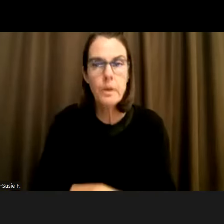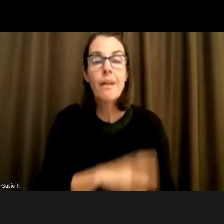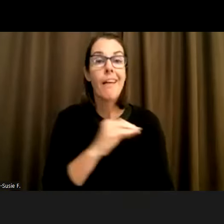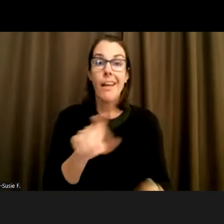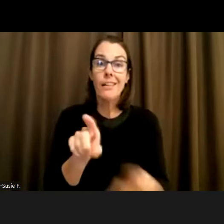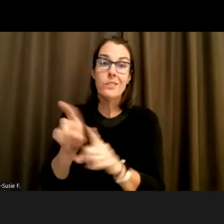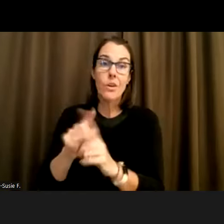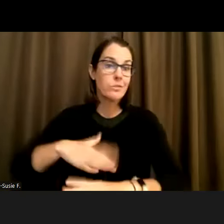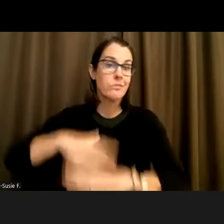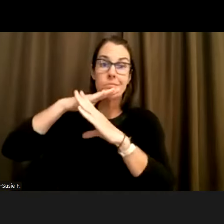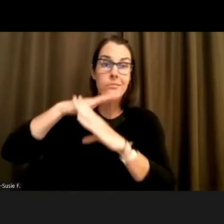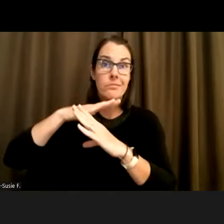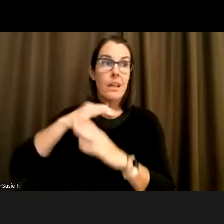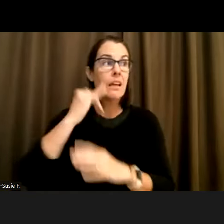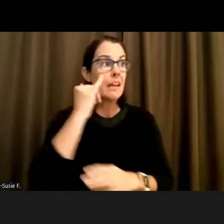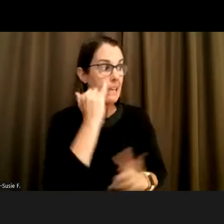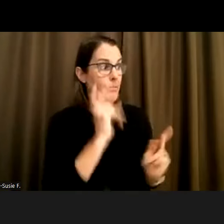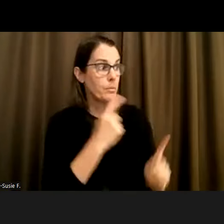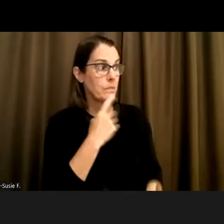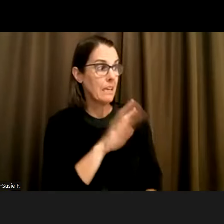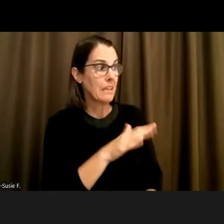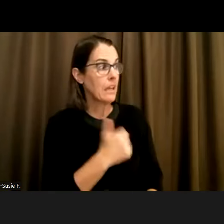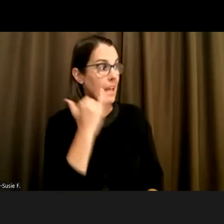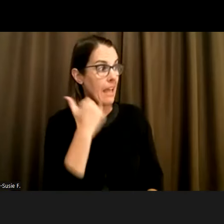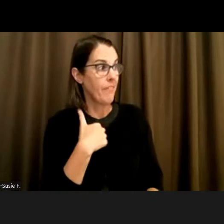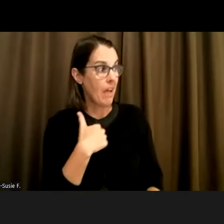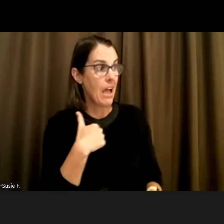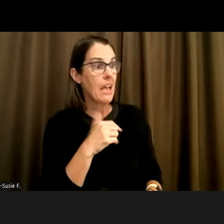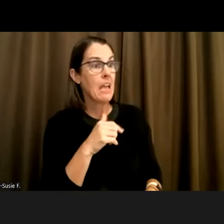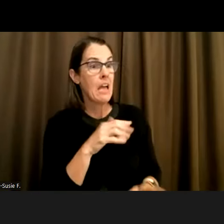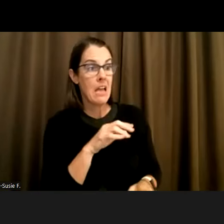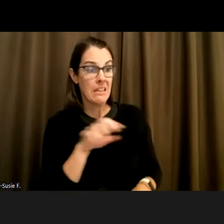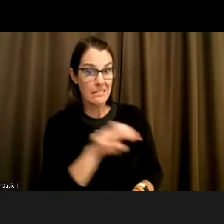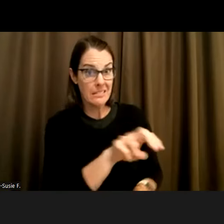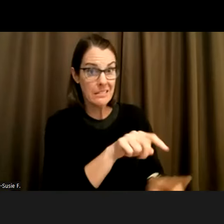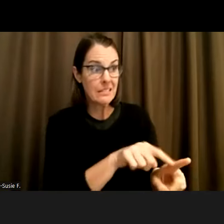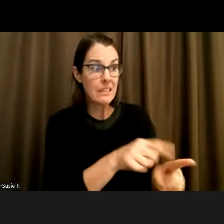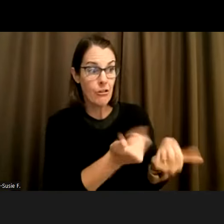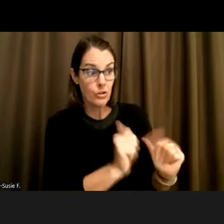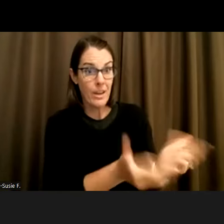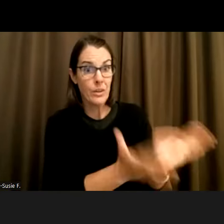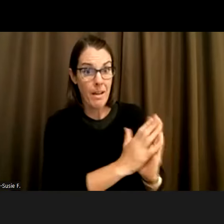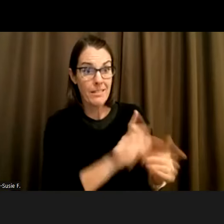Is saying okay, if I go down this path and I and I try to ask for this accommodation, how much of myself am I going to have